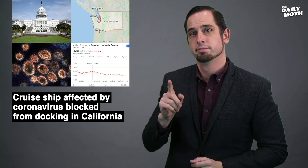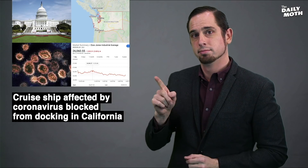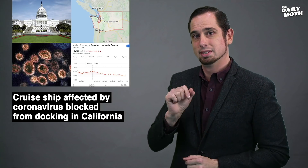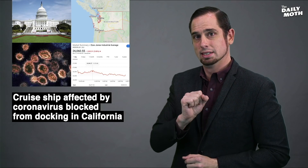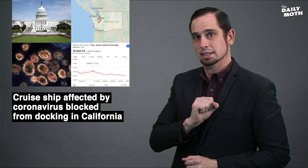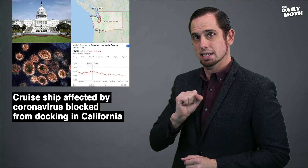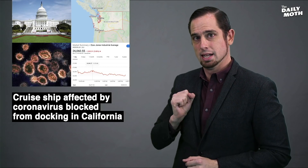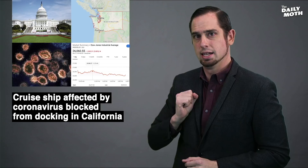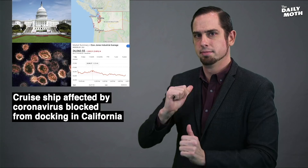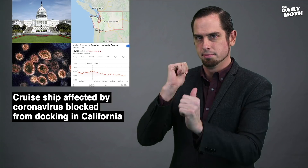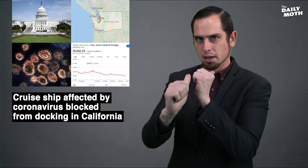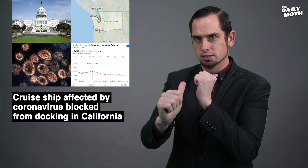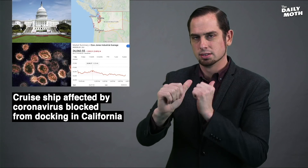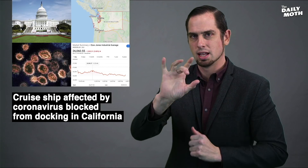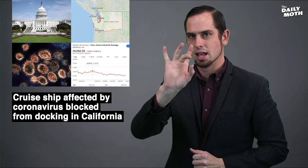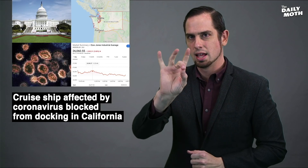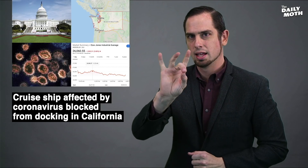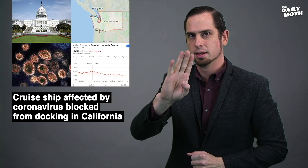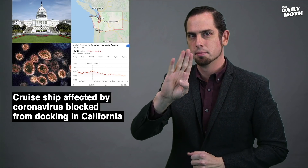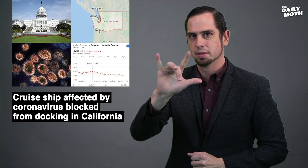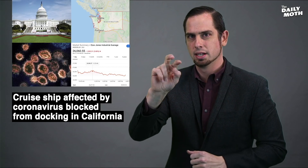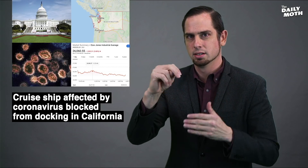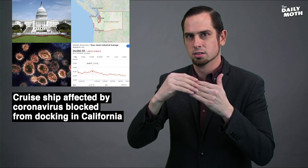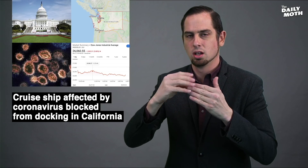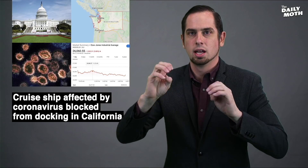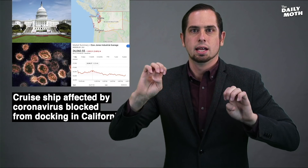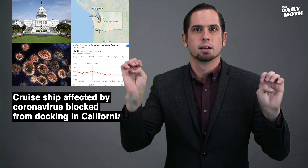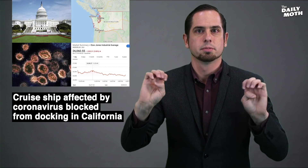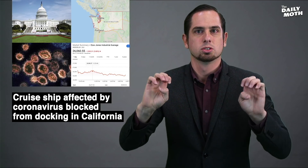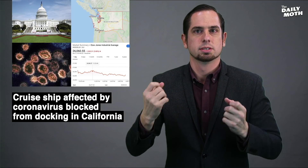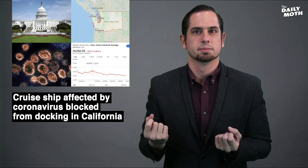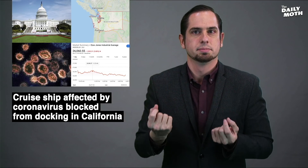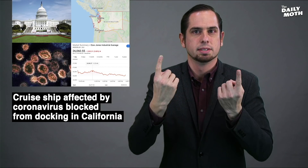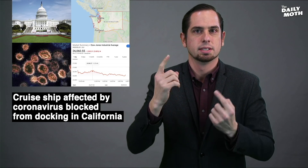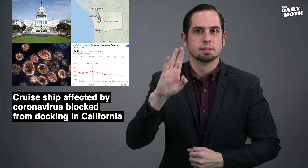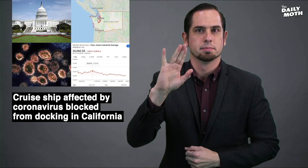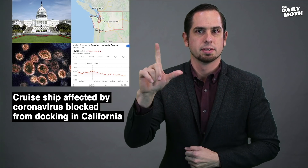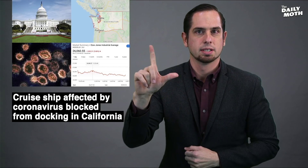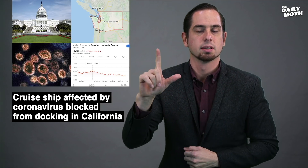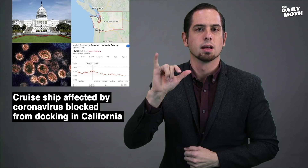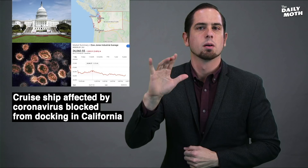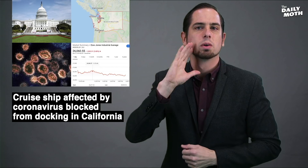The Senate passed a $8 billion emergency spending bill that